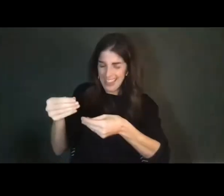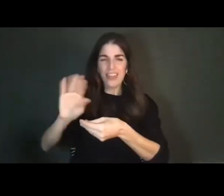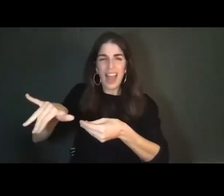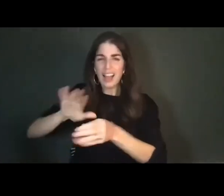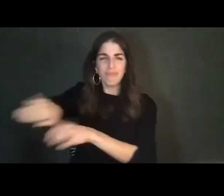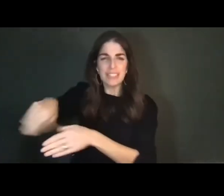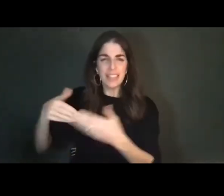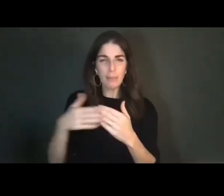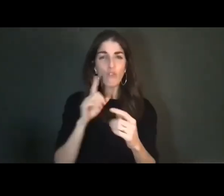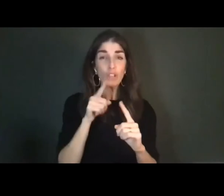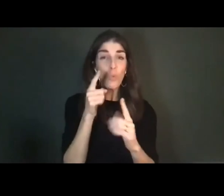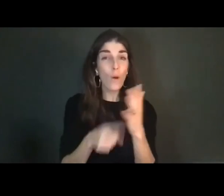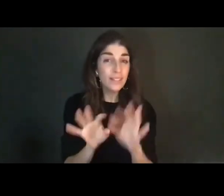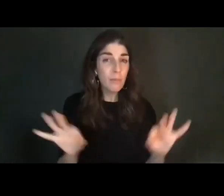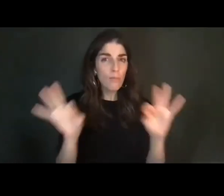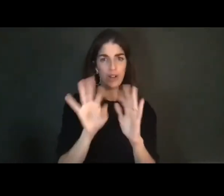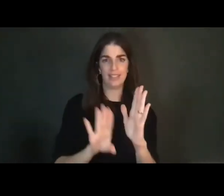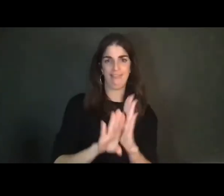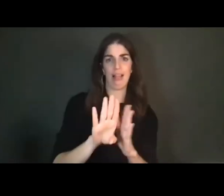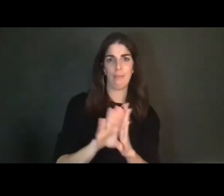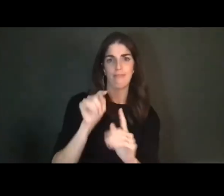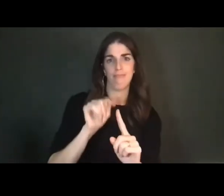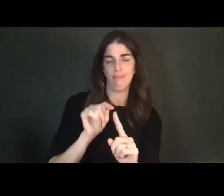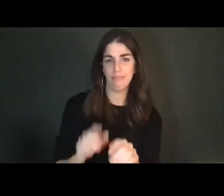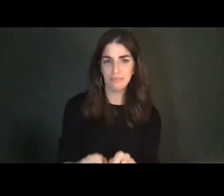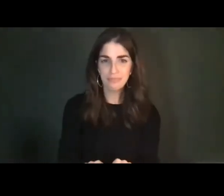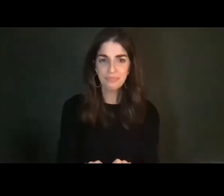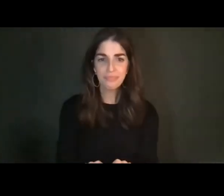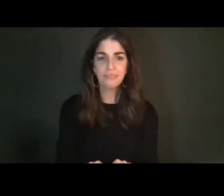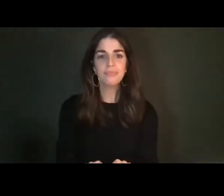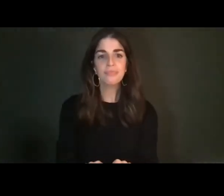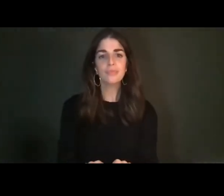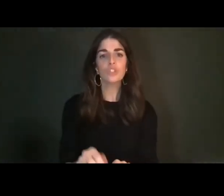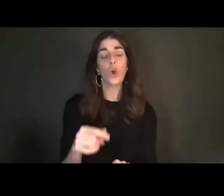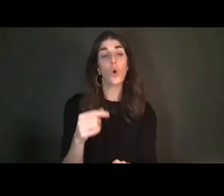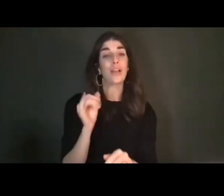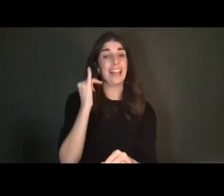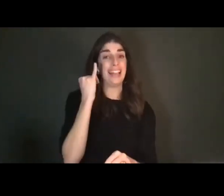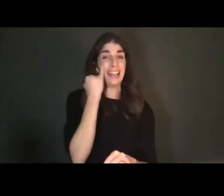it here for now. If time allows later, I have a short excerpt from the book about the meaning